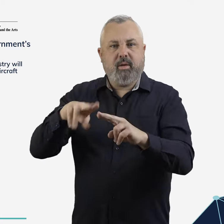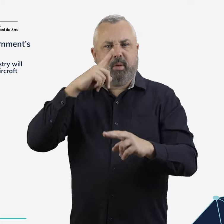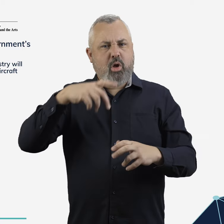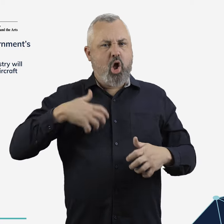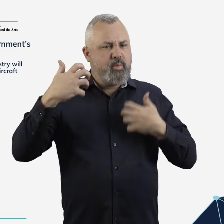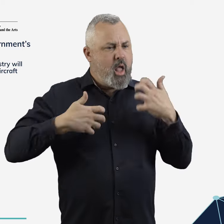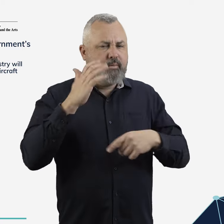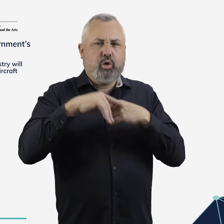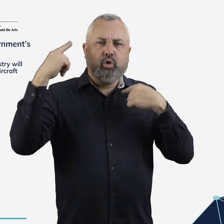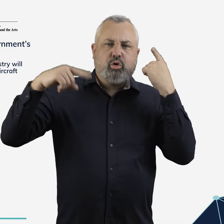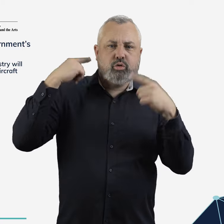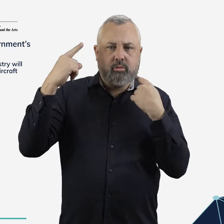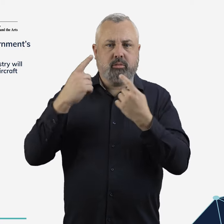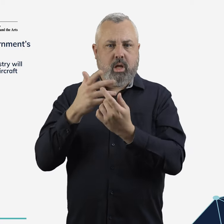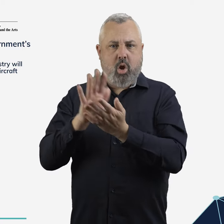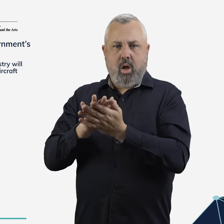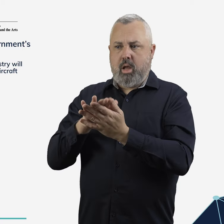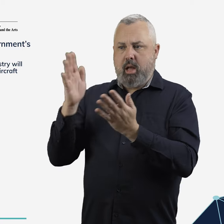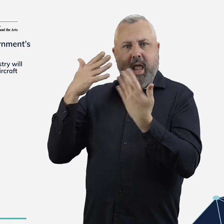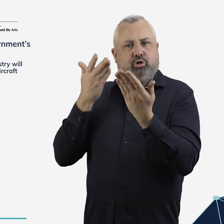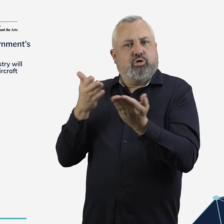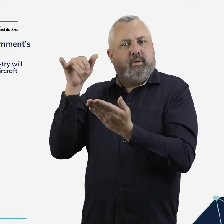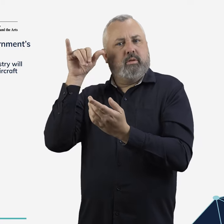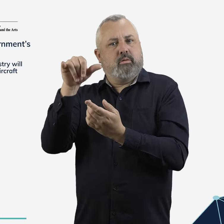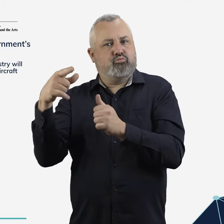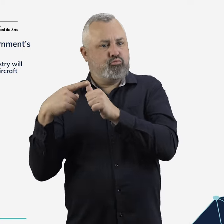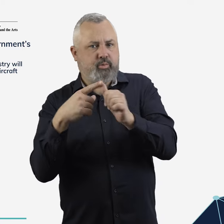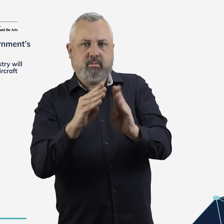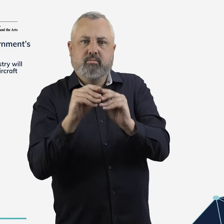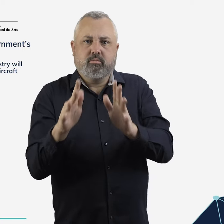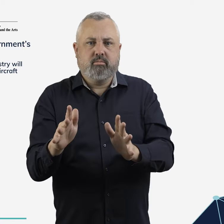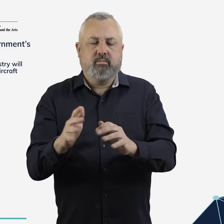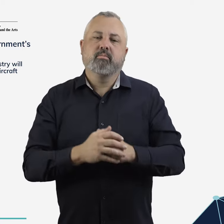how Airservices Australia responds to noise complaints.